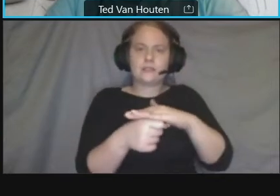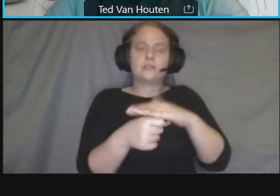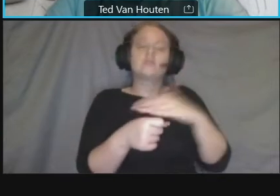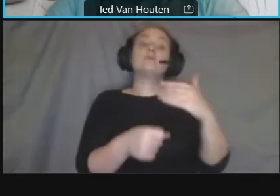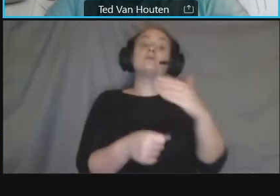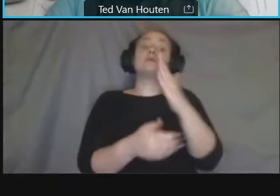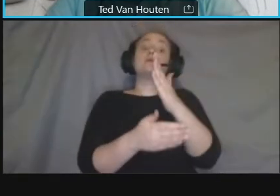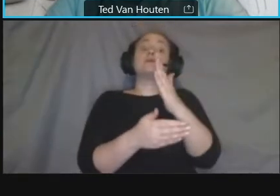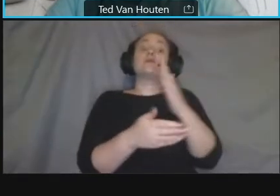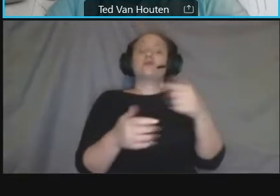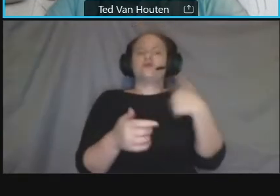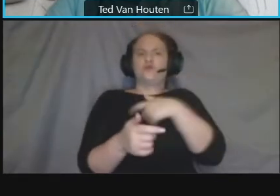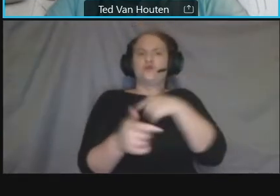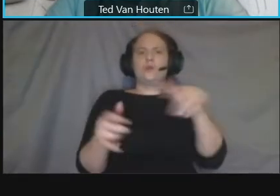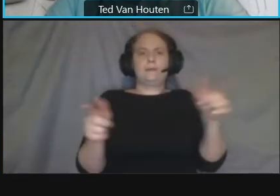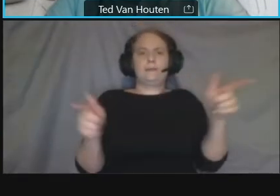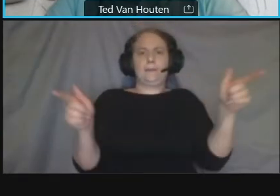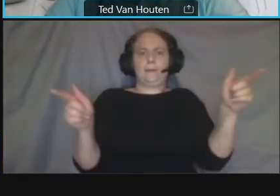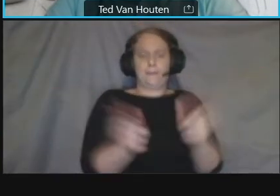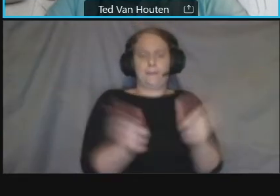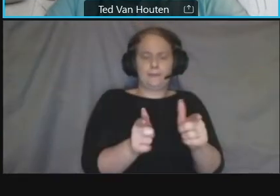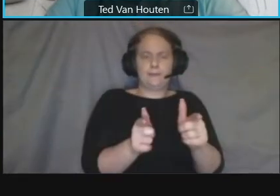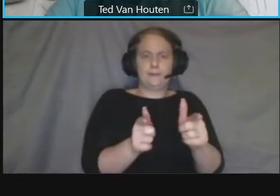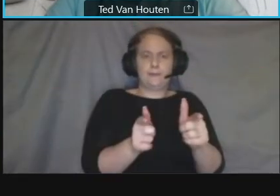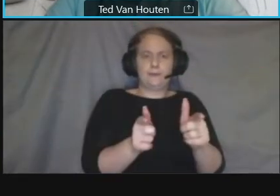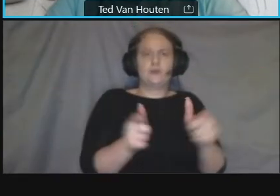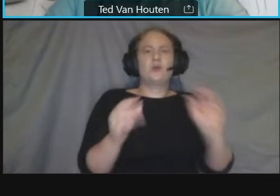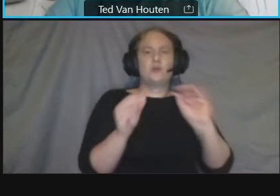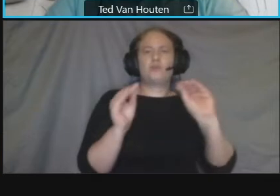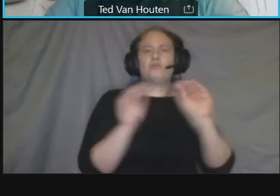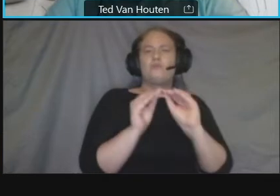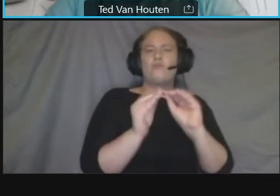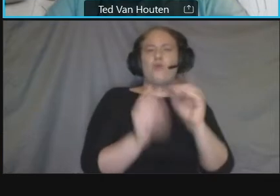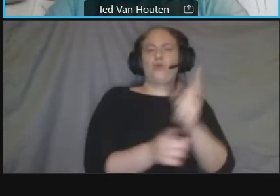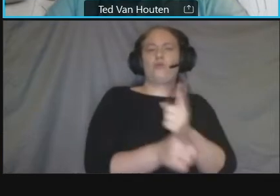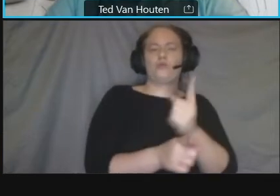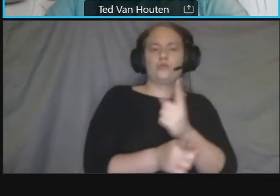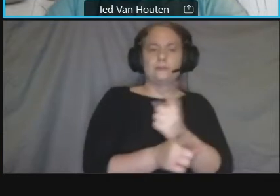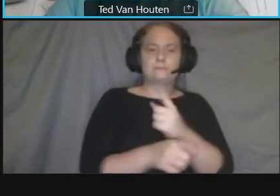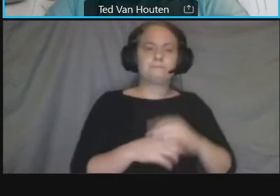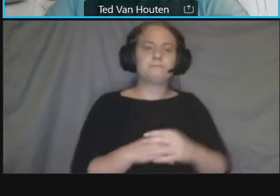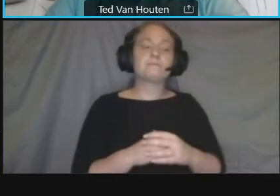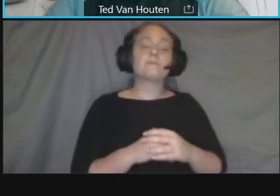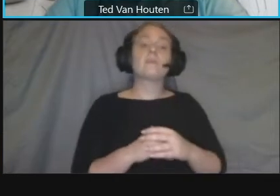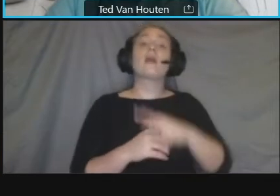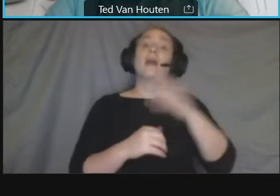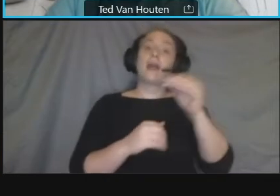landscape plant materials do an assessment of green infrastructure and to make sure anything